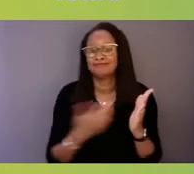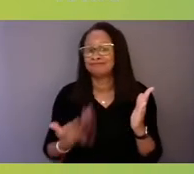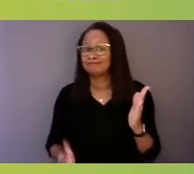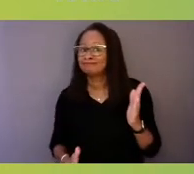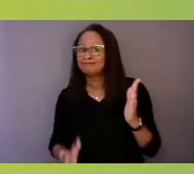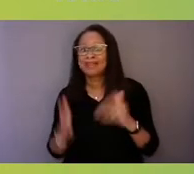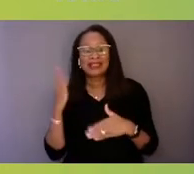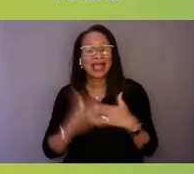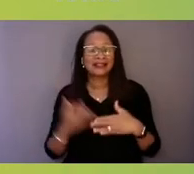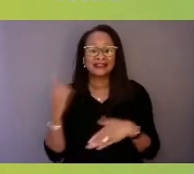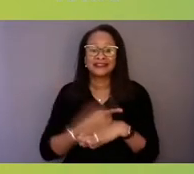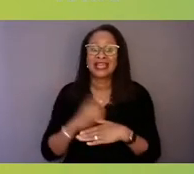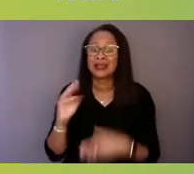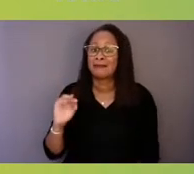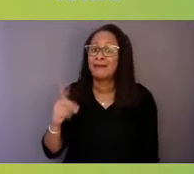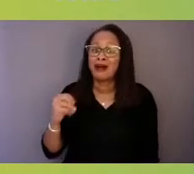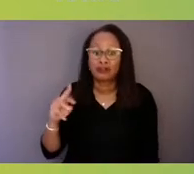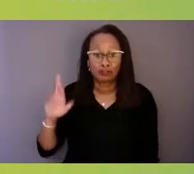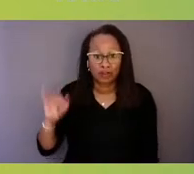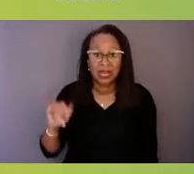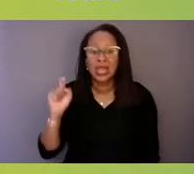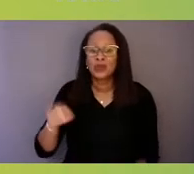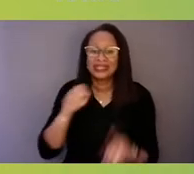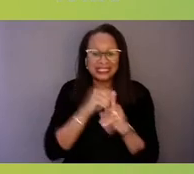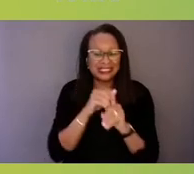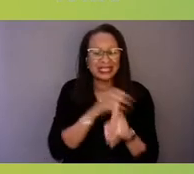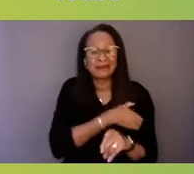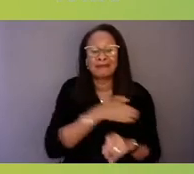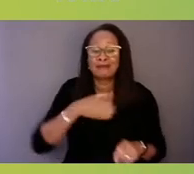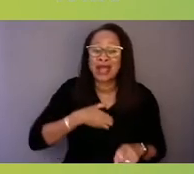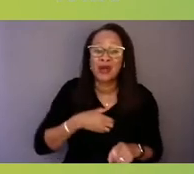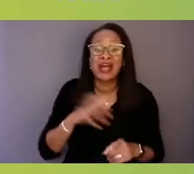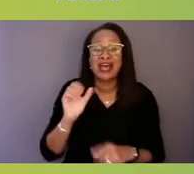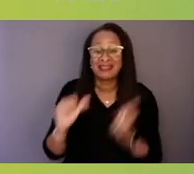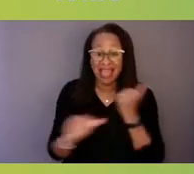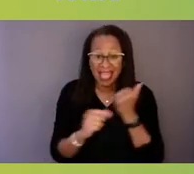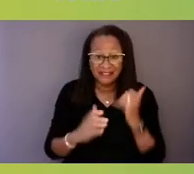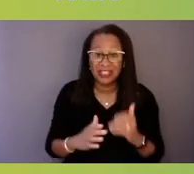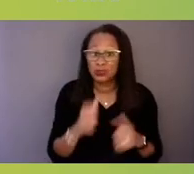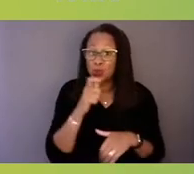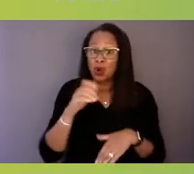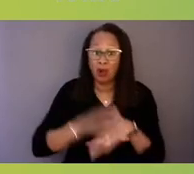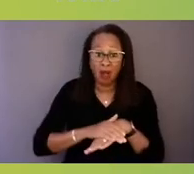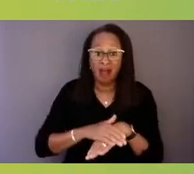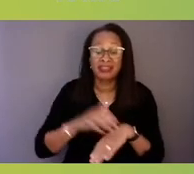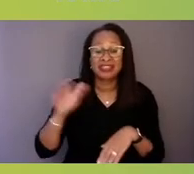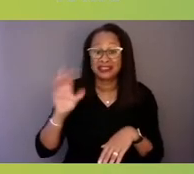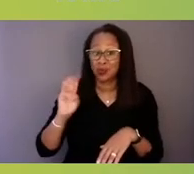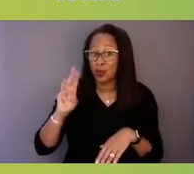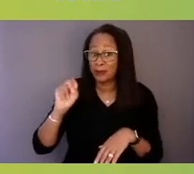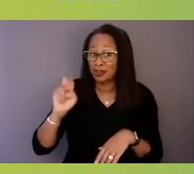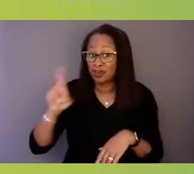we need to empower the advocates that are on this webinar and watching this forum